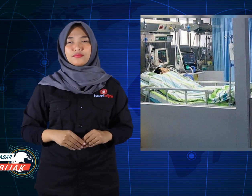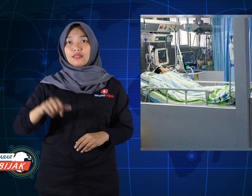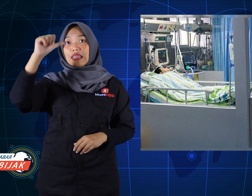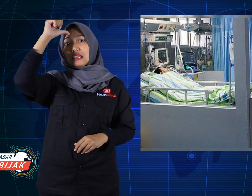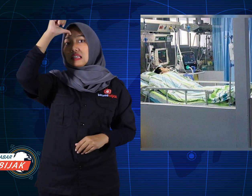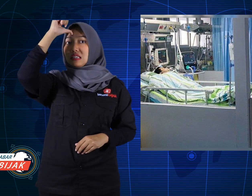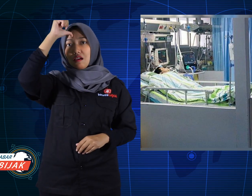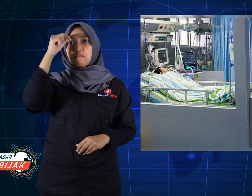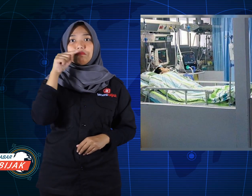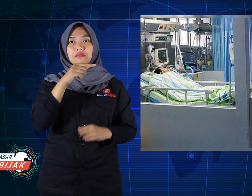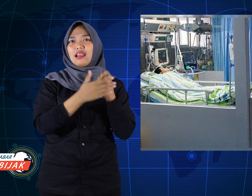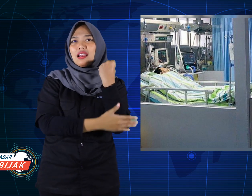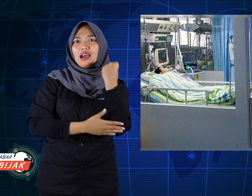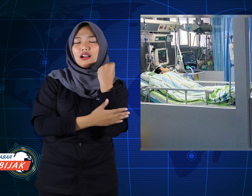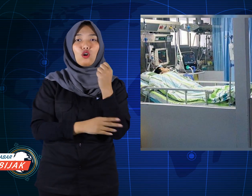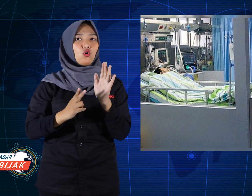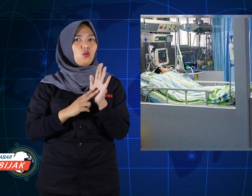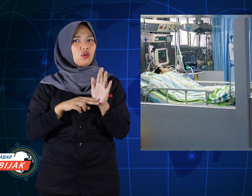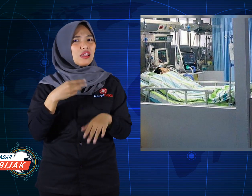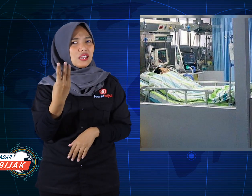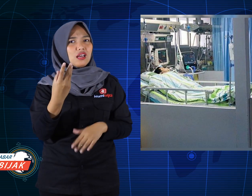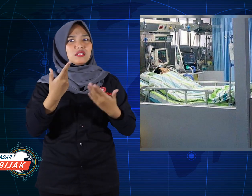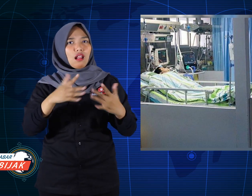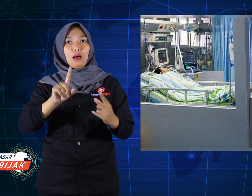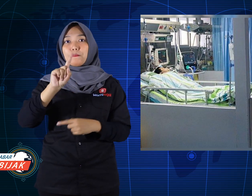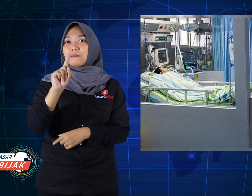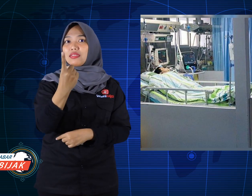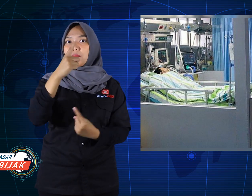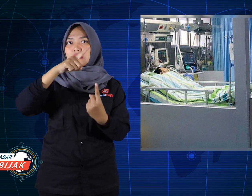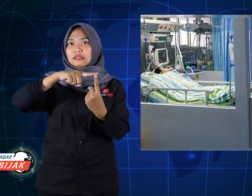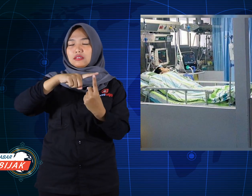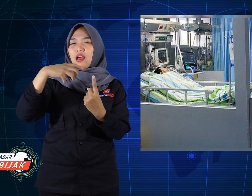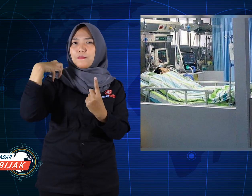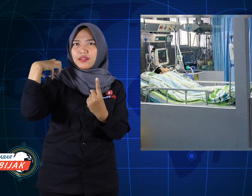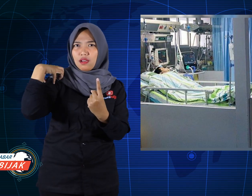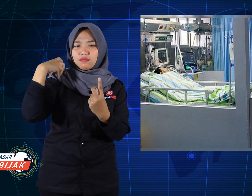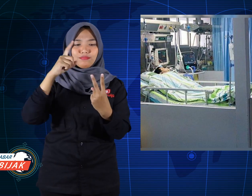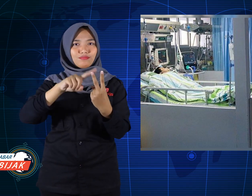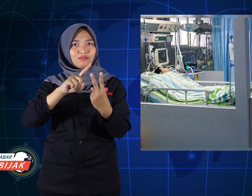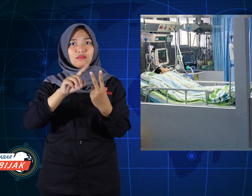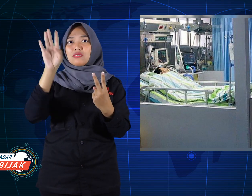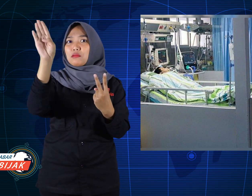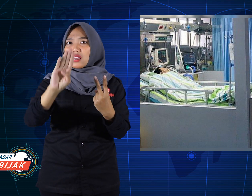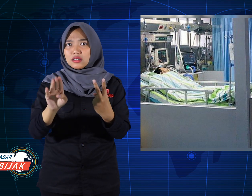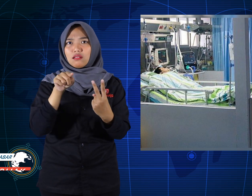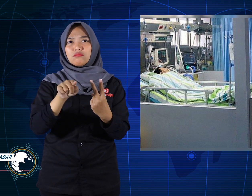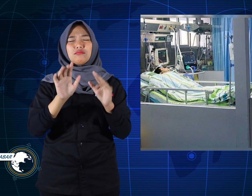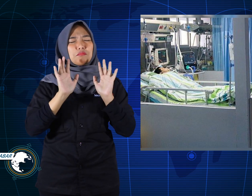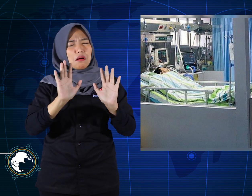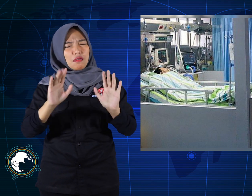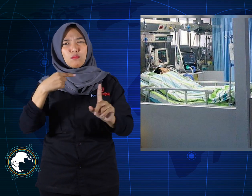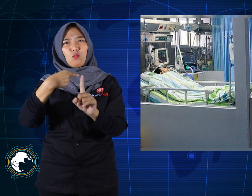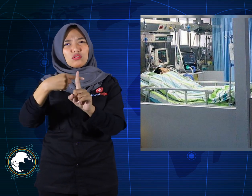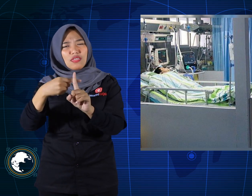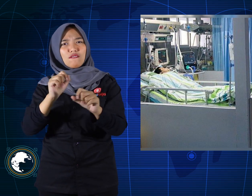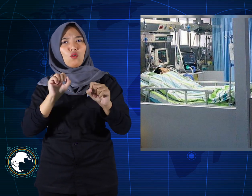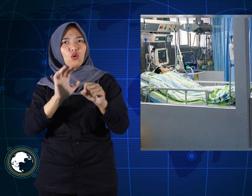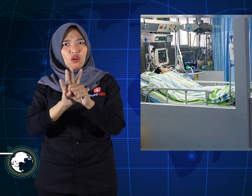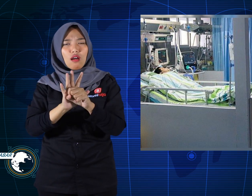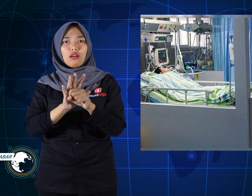In India, the country is number 3 after America which is first, secondly Brazil has the most corona positive.